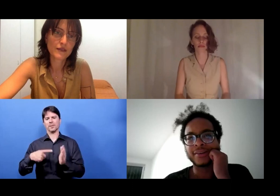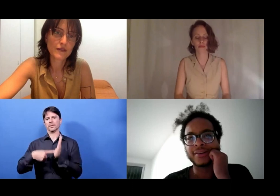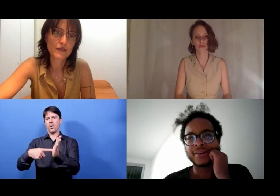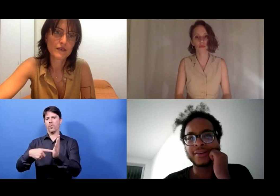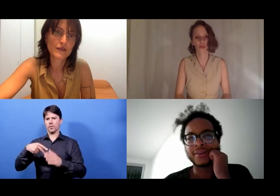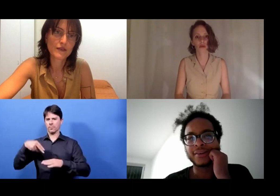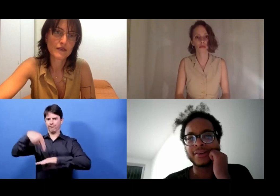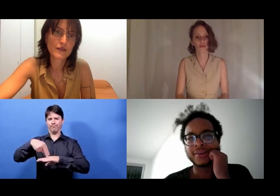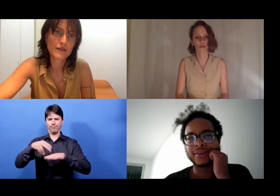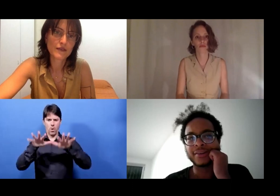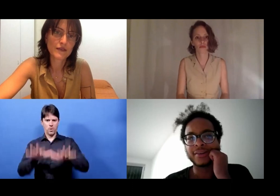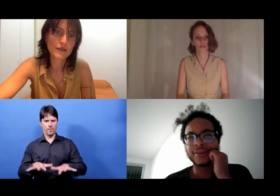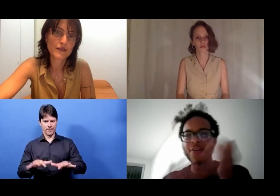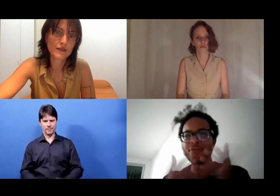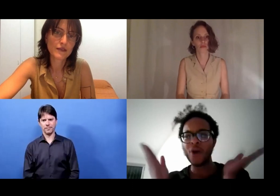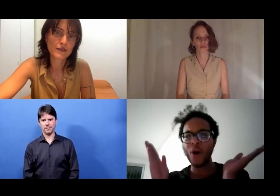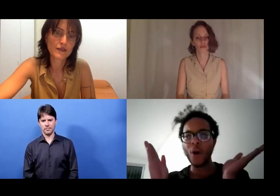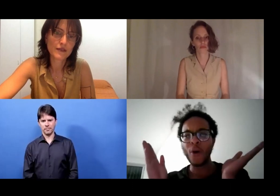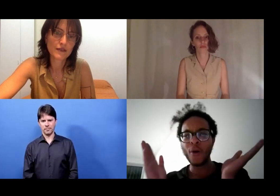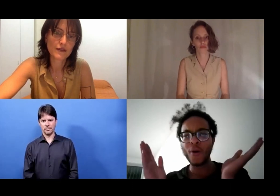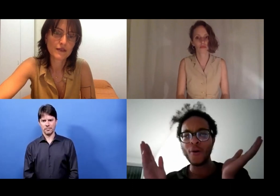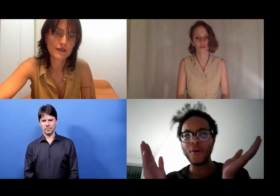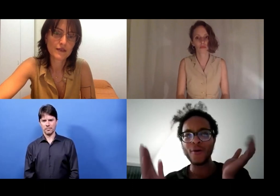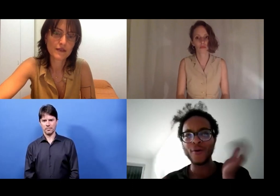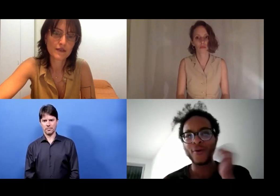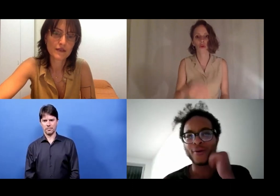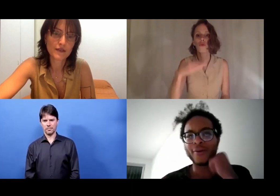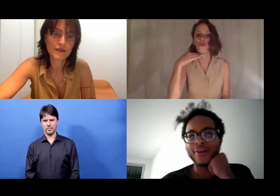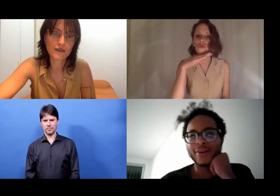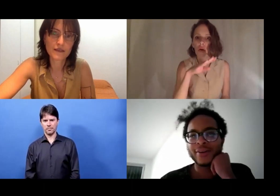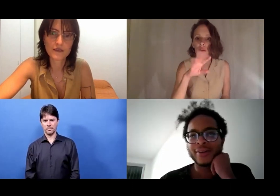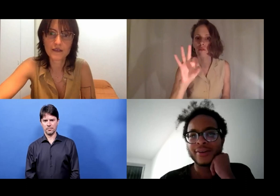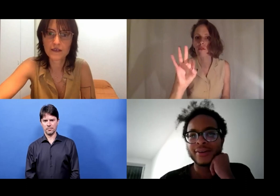Zwoisy: Tell me again, where is it? Where will this take place?